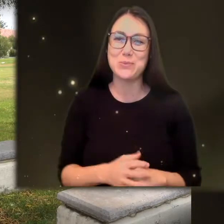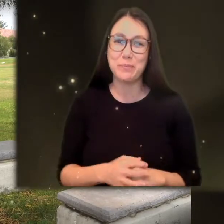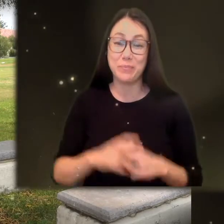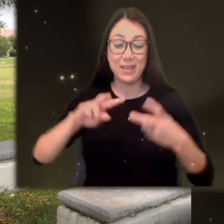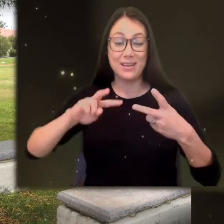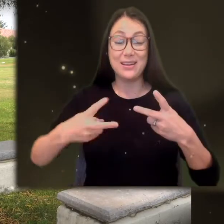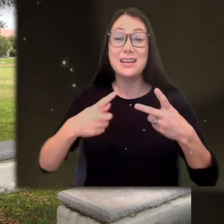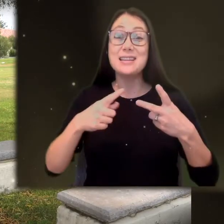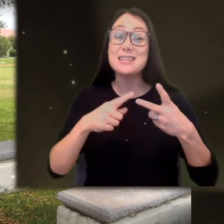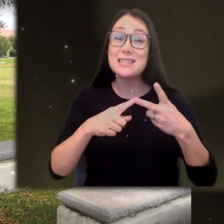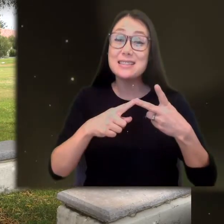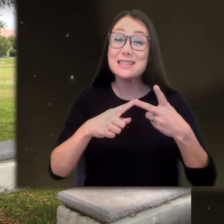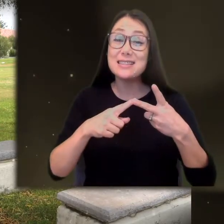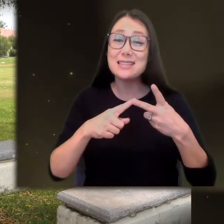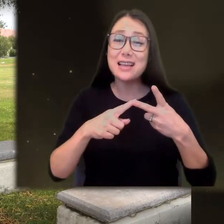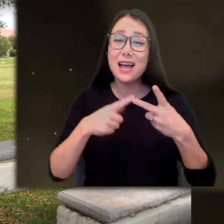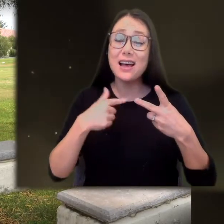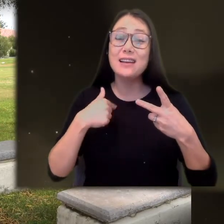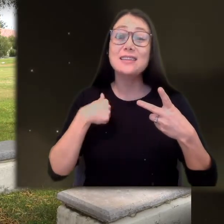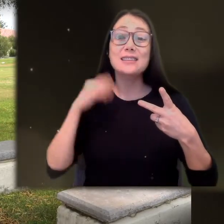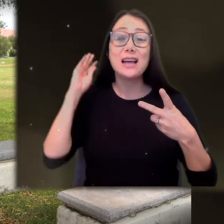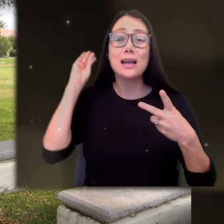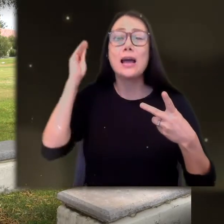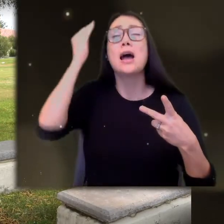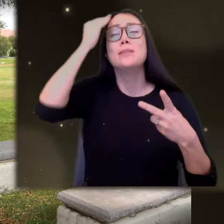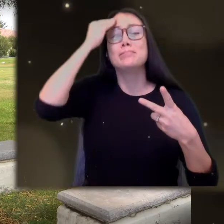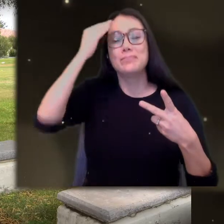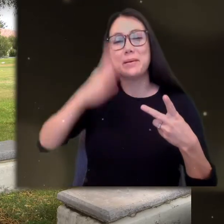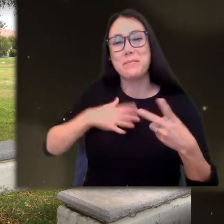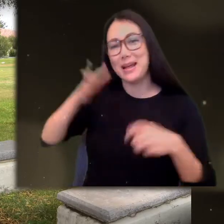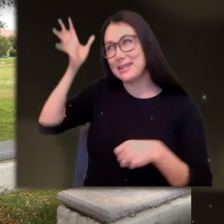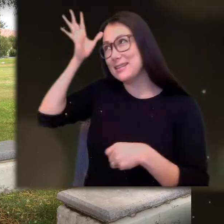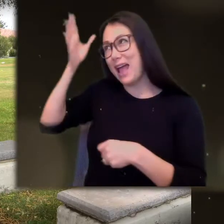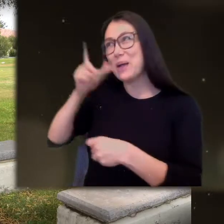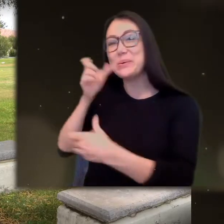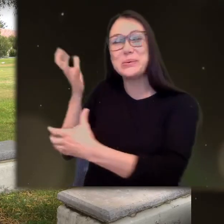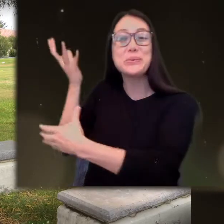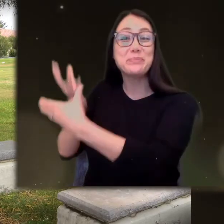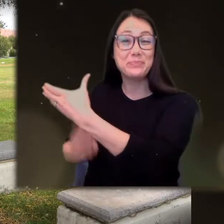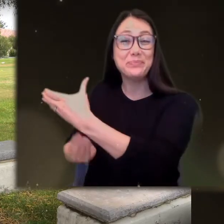AFTER HIGH SCHOOL ALSO IT'S A REMINDER MY FATHER